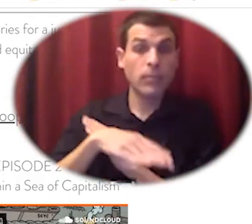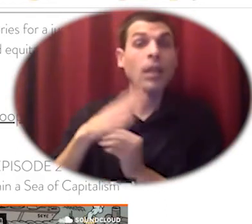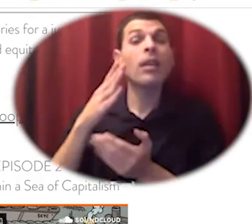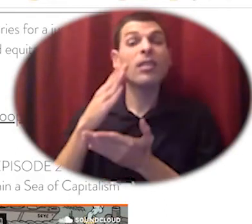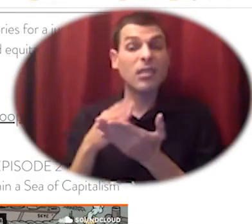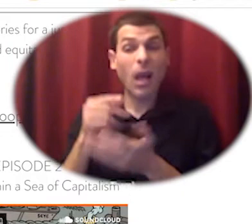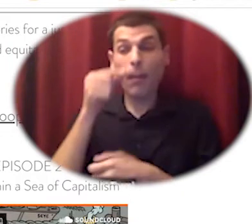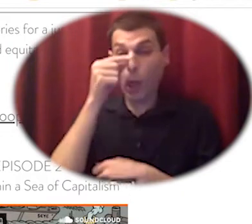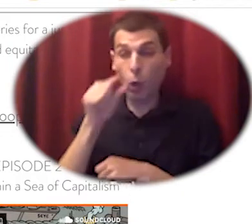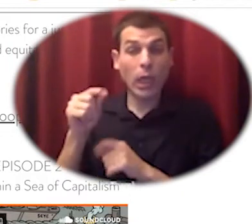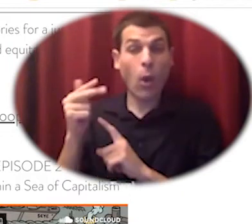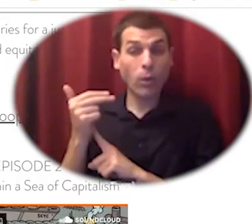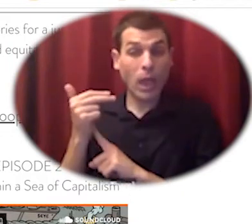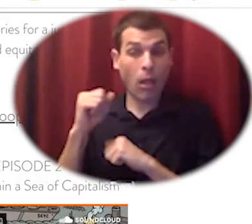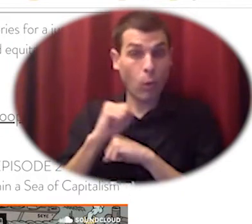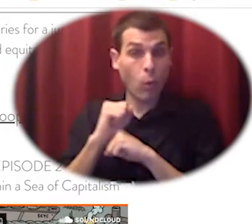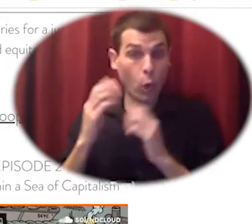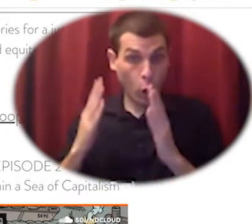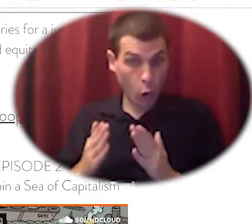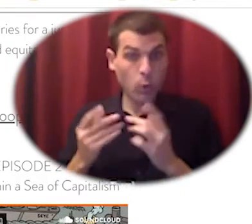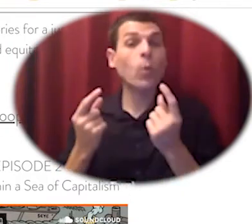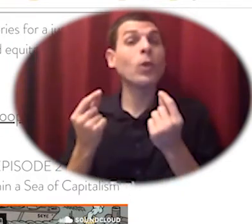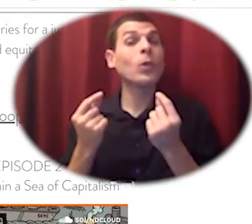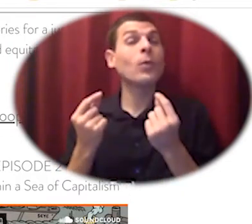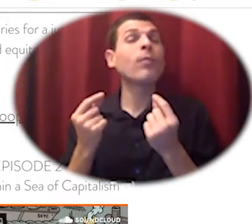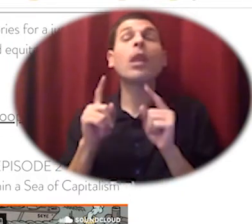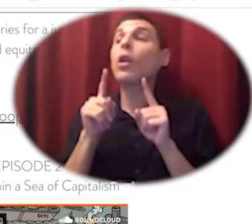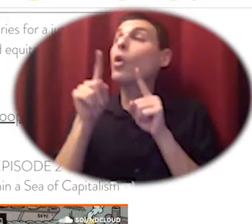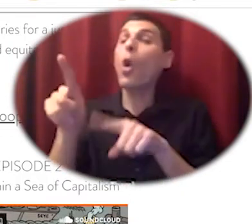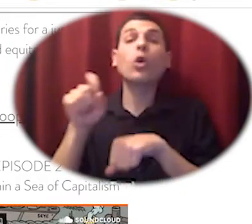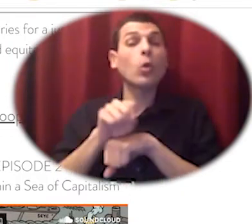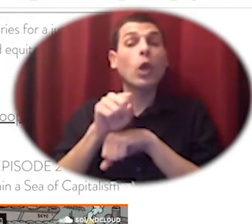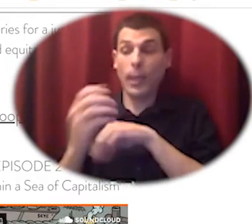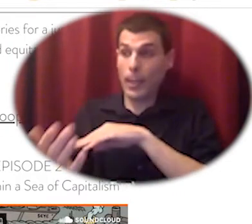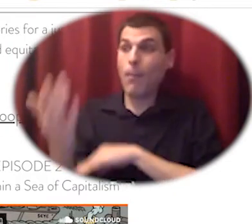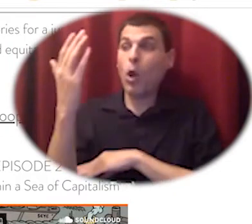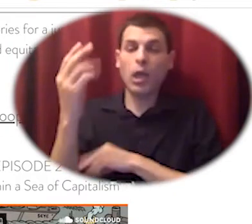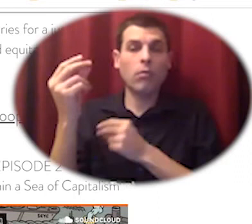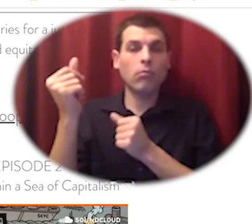would go to work in the morning and find that the doors had been padlocked um